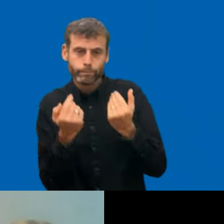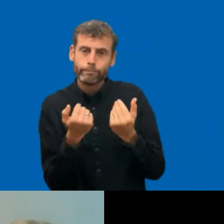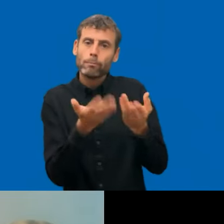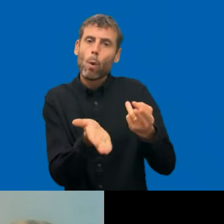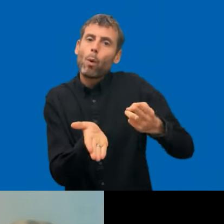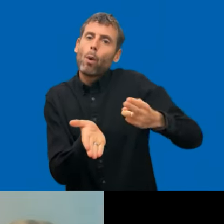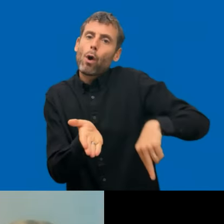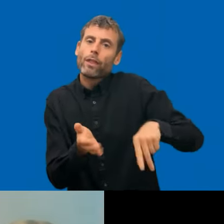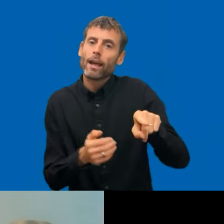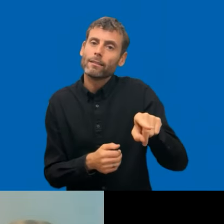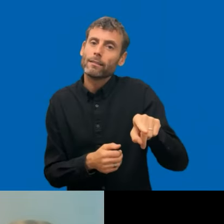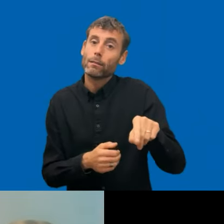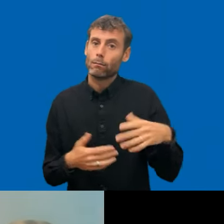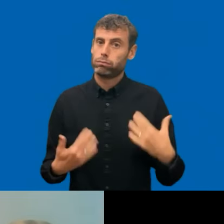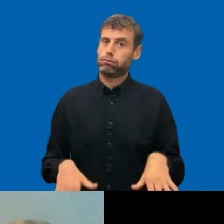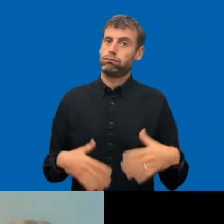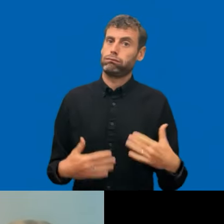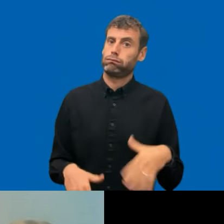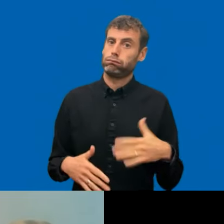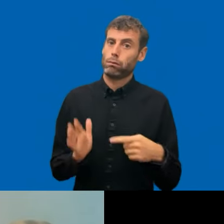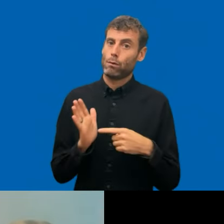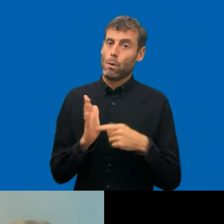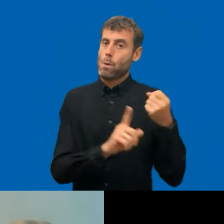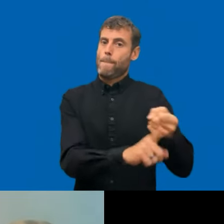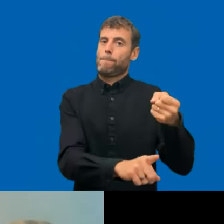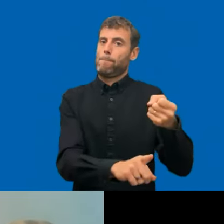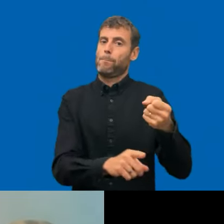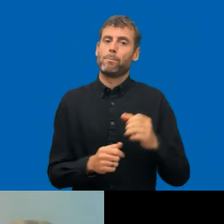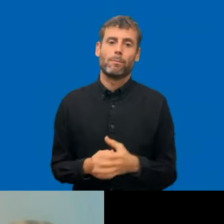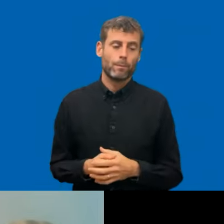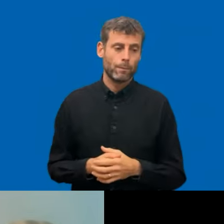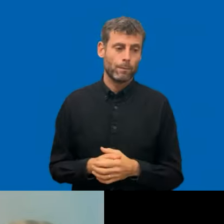And also goes hand in hand with what IAAP does with certification and kind